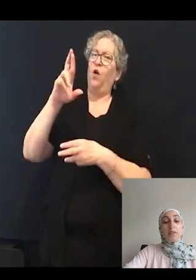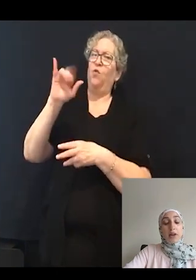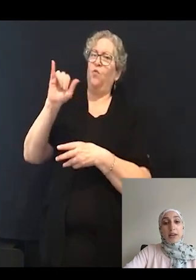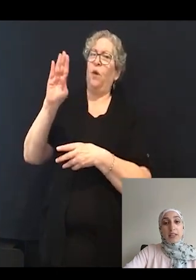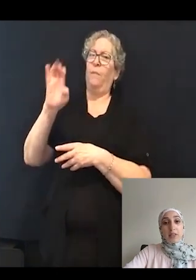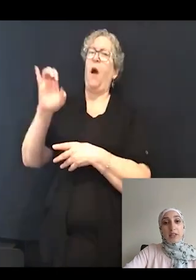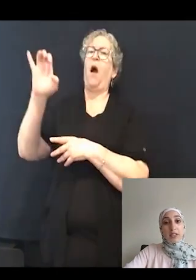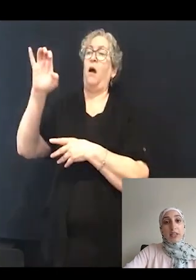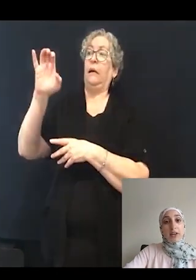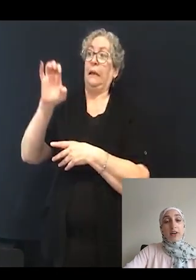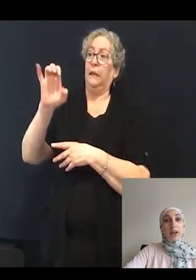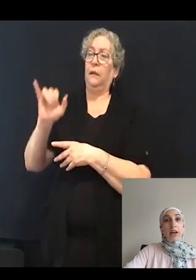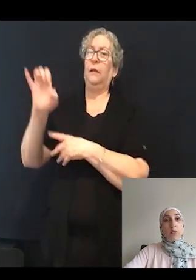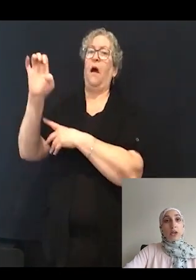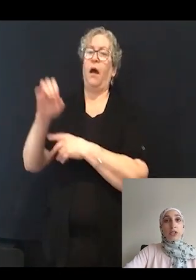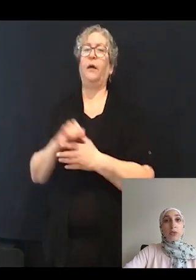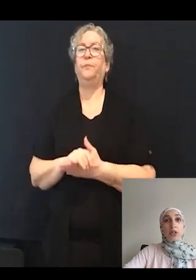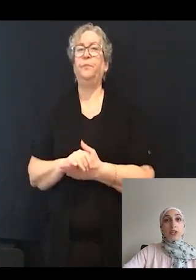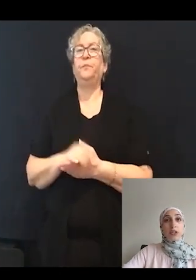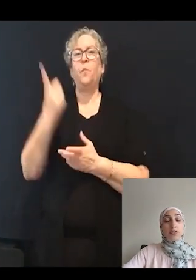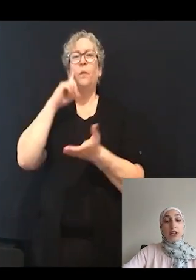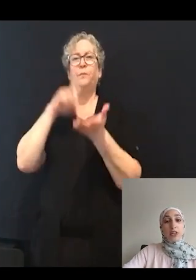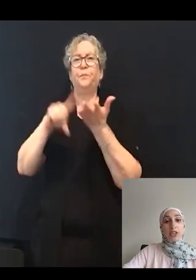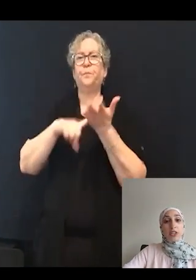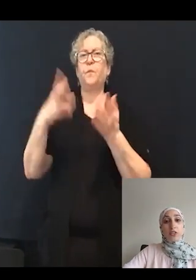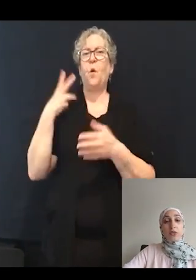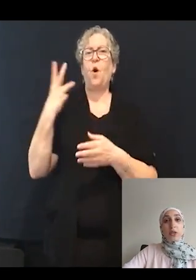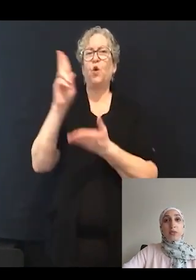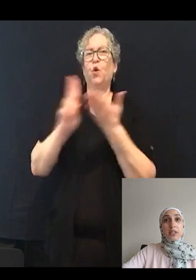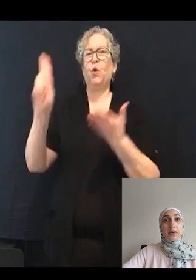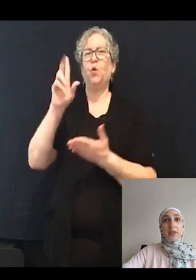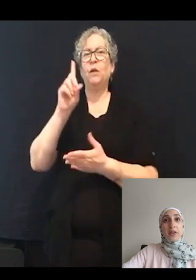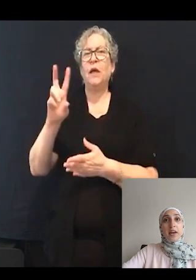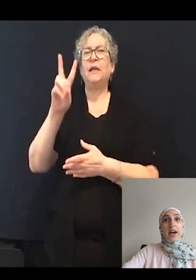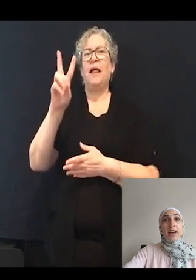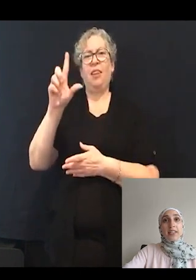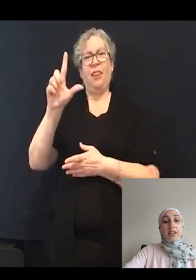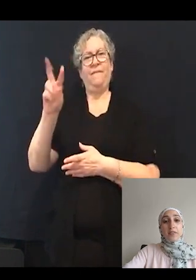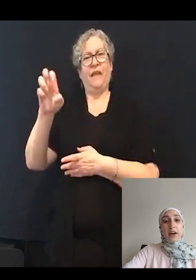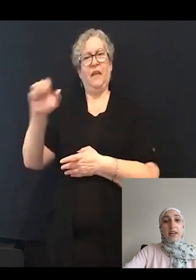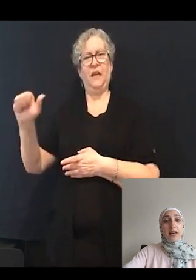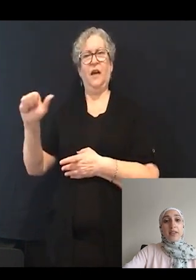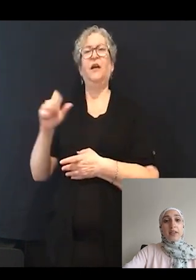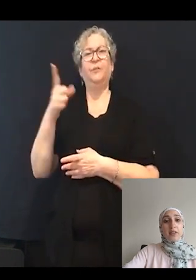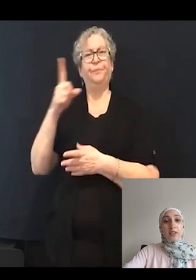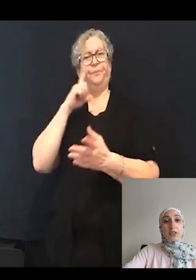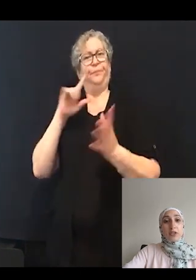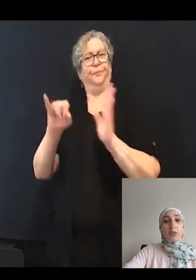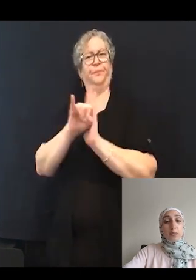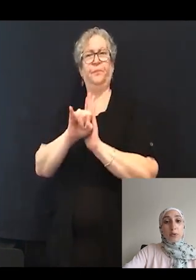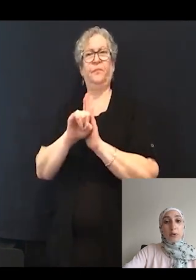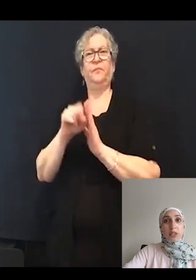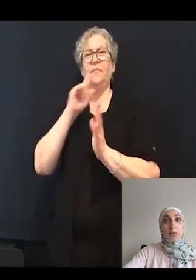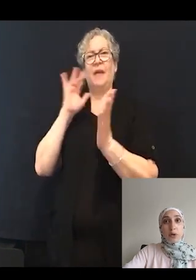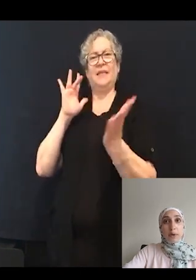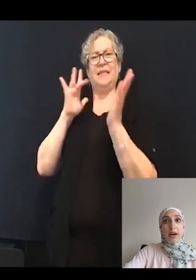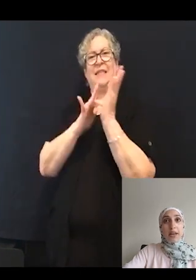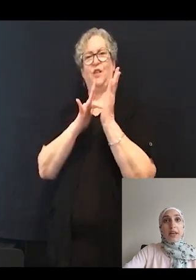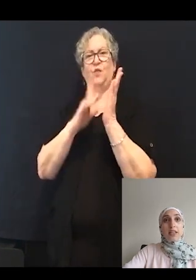In fact, an investigator at Wash U, Dr. Lavinia Sheets, in 2011 identified that the central protein ribeye